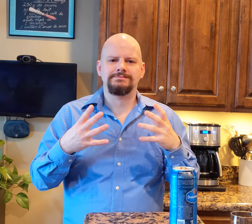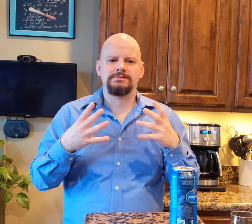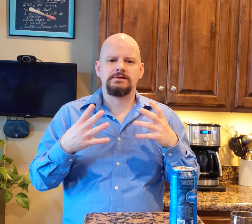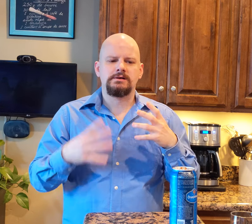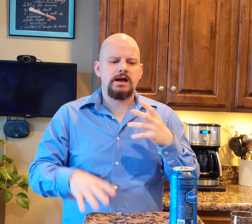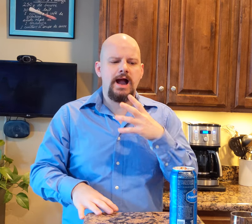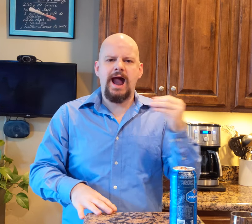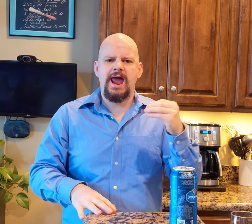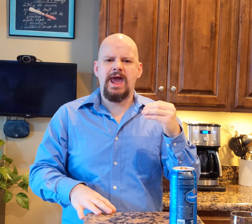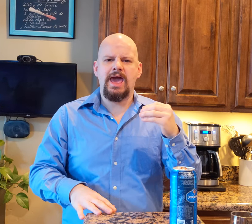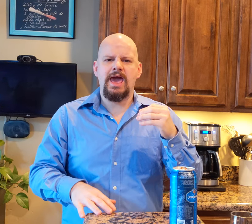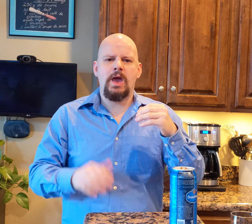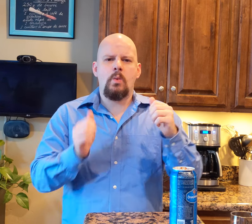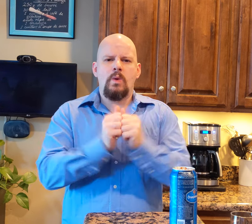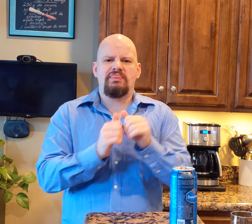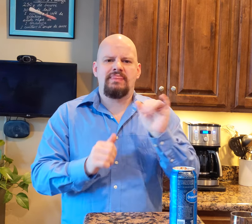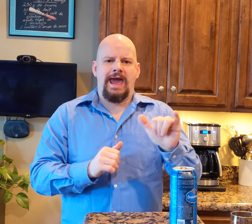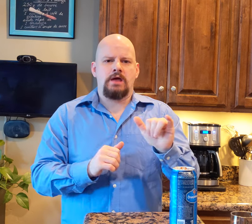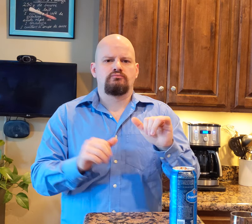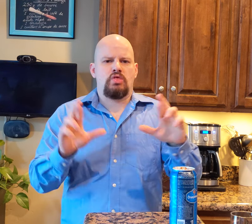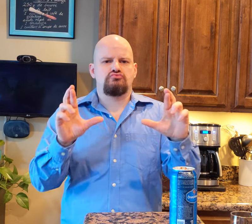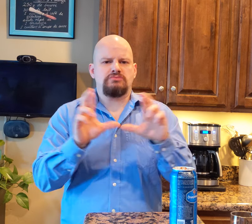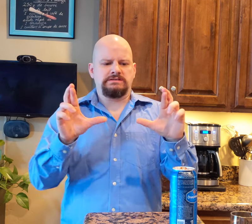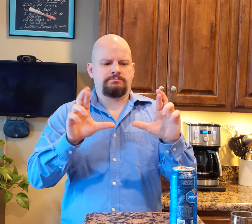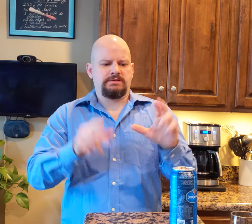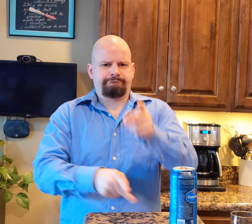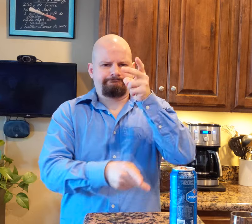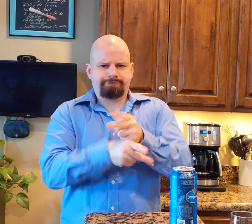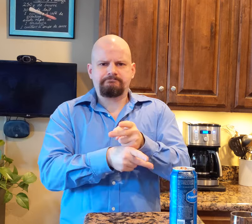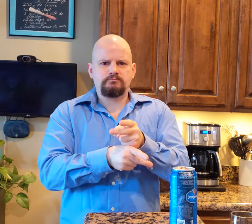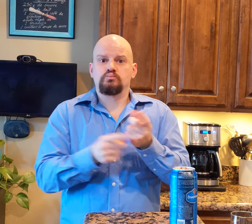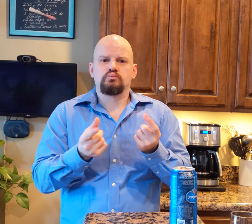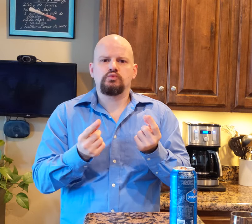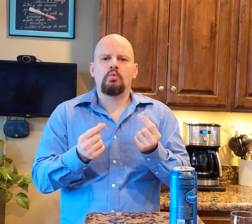while they keep its recipe so